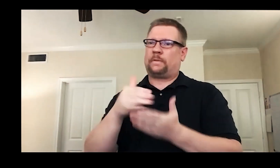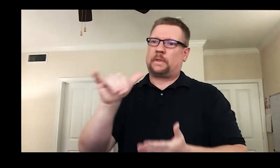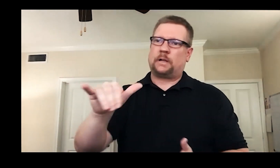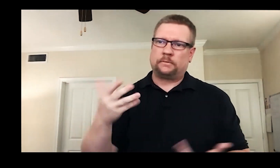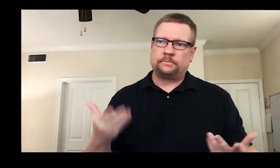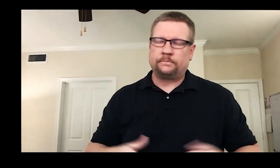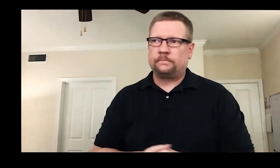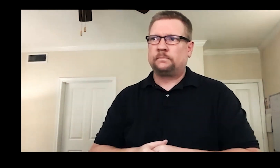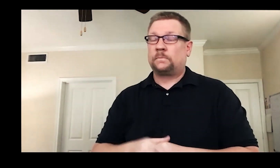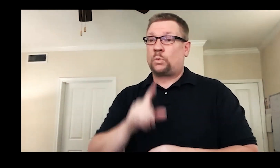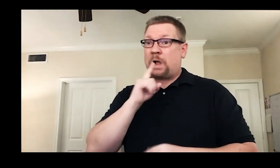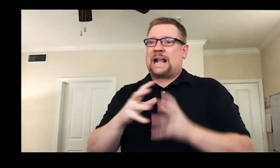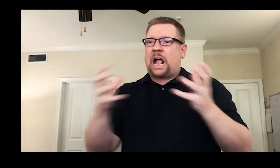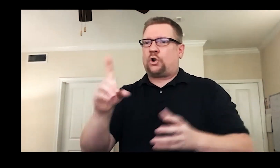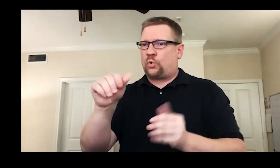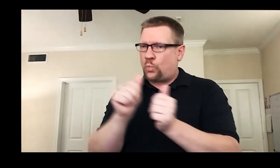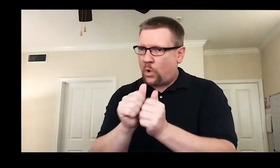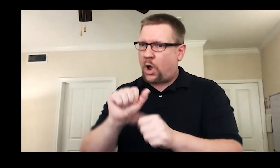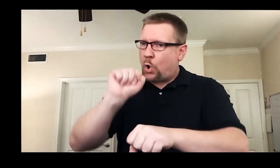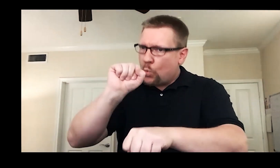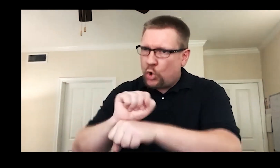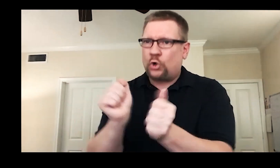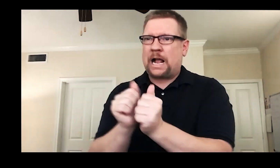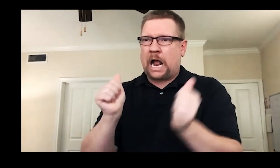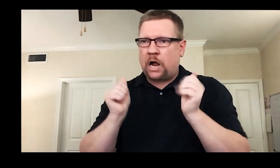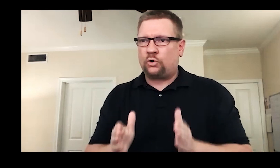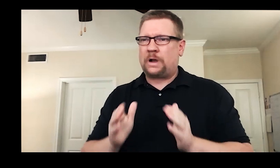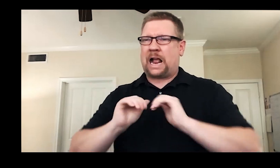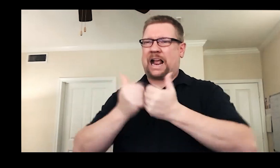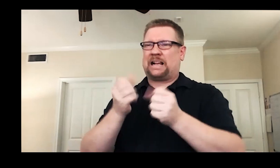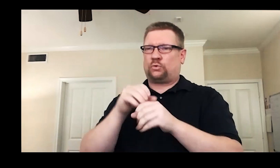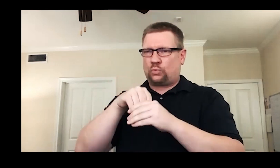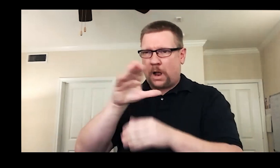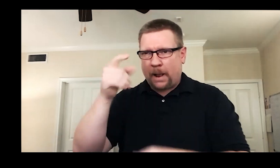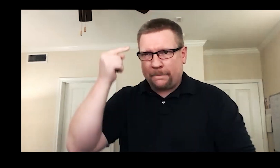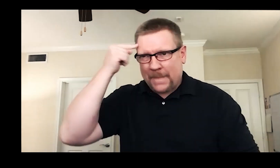All of this comes from having acting experience. It really comes down to working with the actors